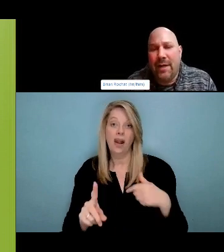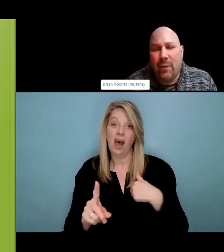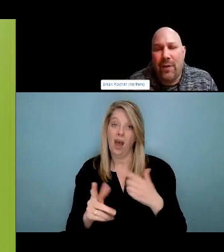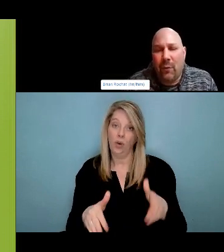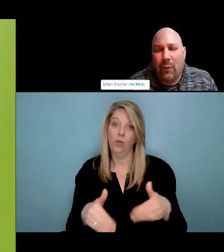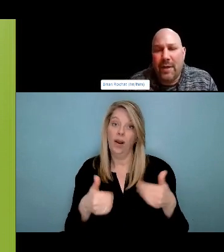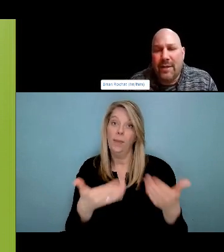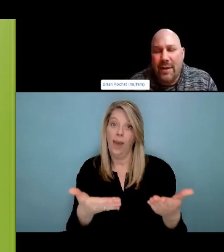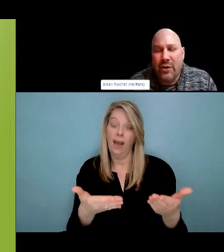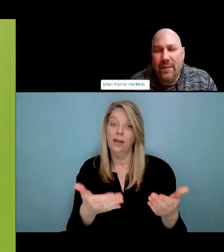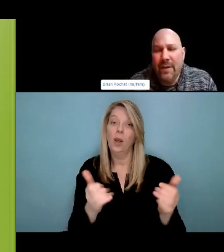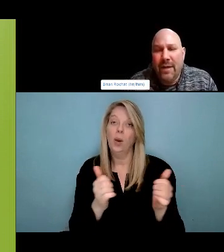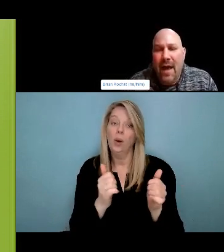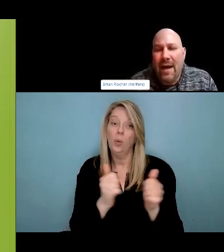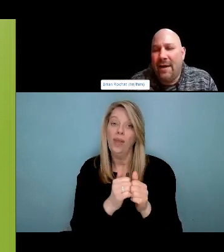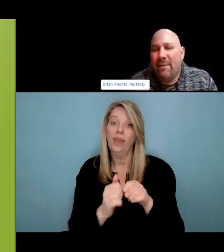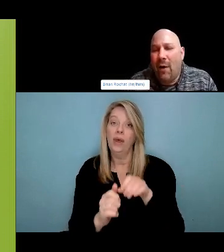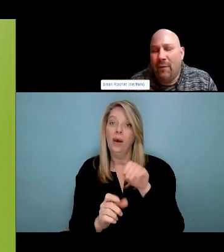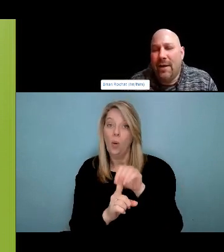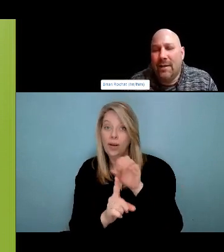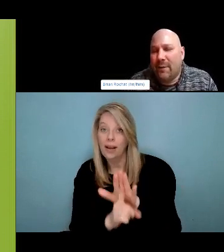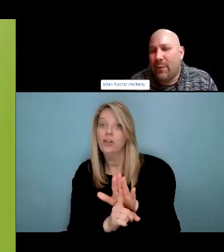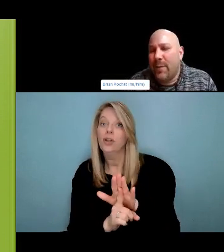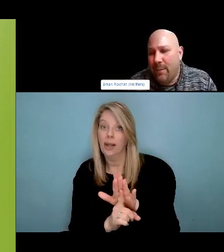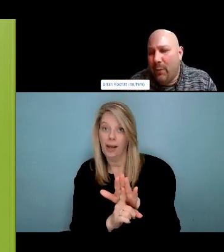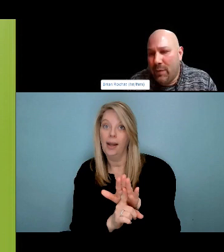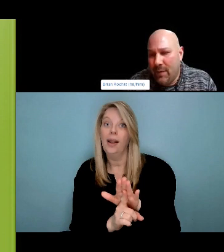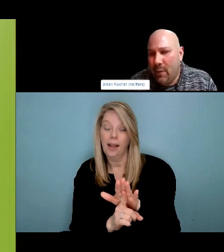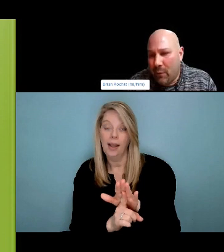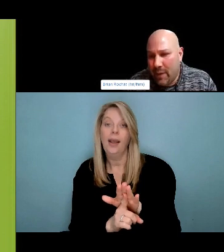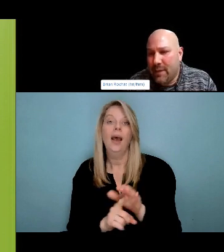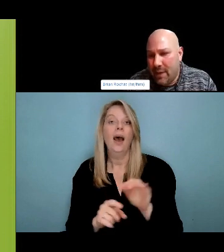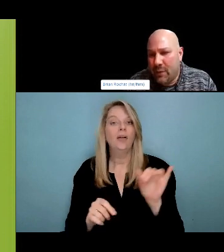This person messaged and asked me for, had asked me for naloxone. We got in the car,